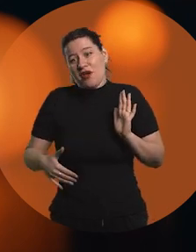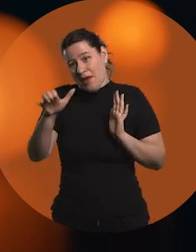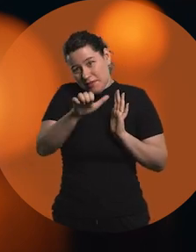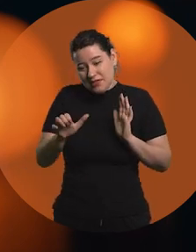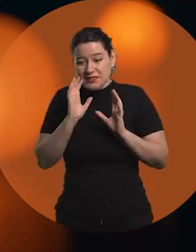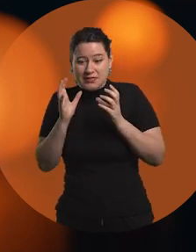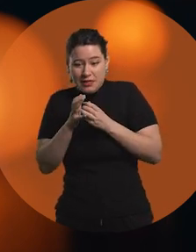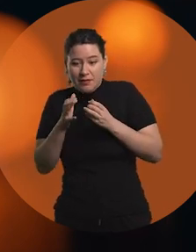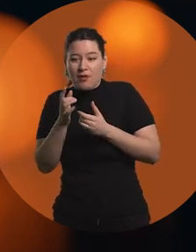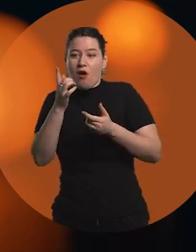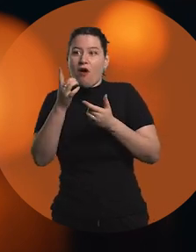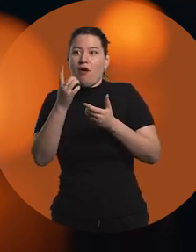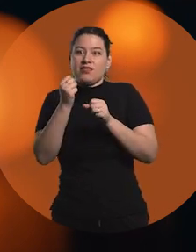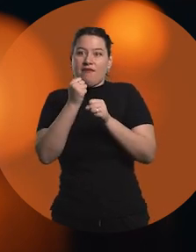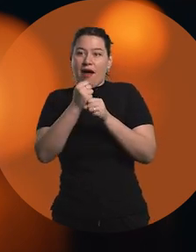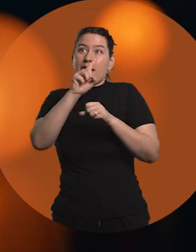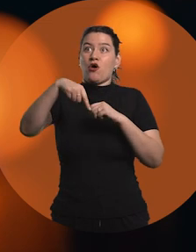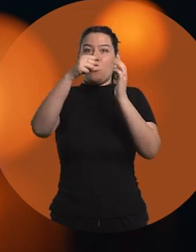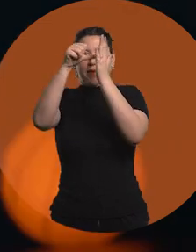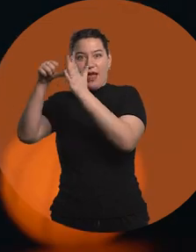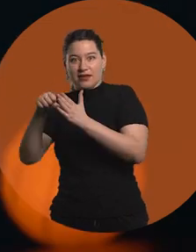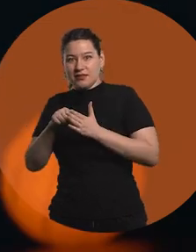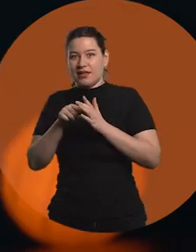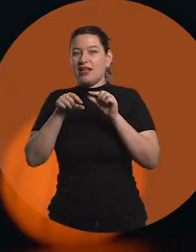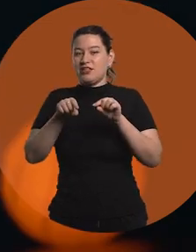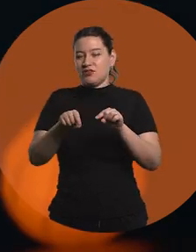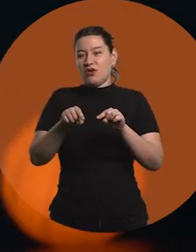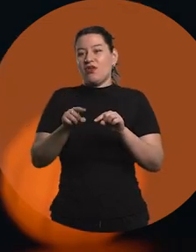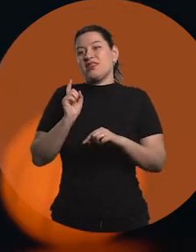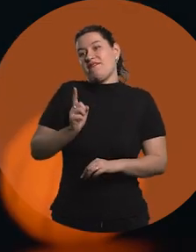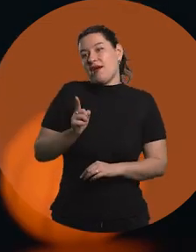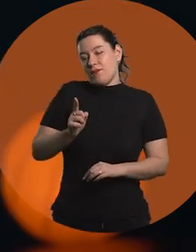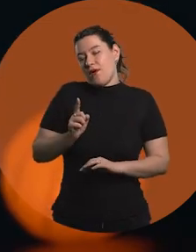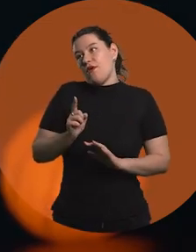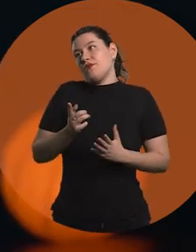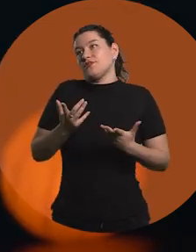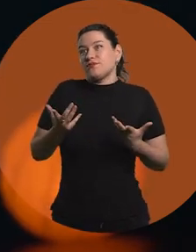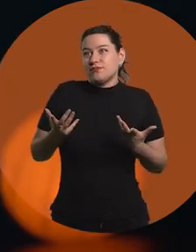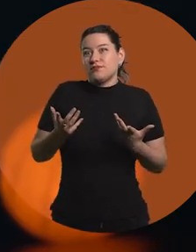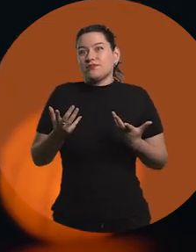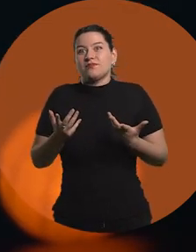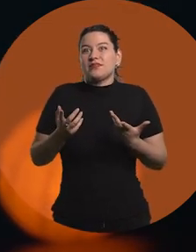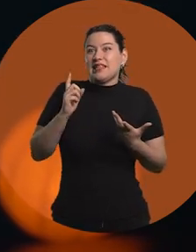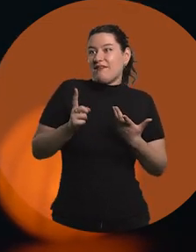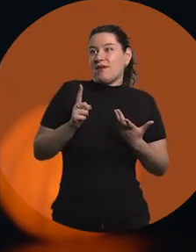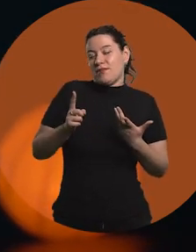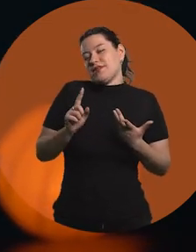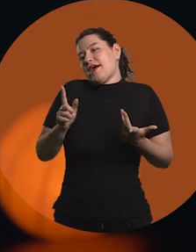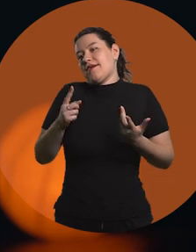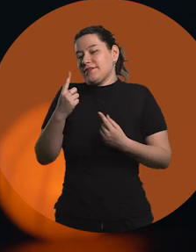that you can have a small company that exports and is connected to the world. I think, in that sense, we must try to use